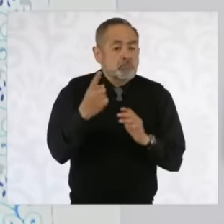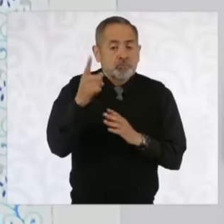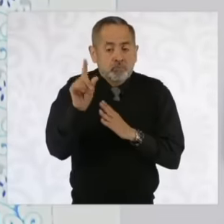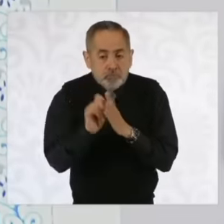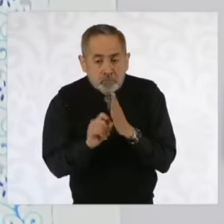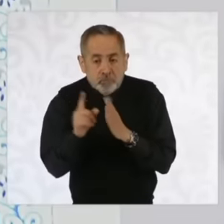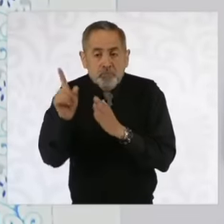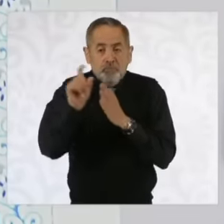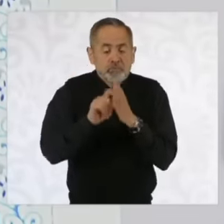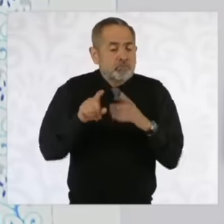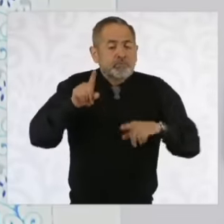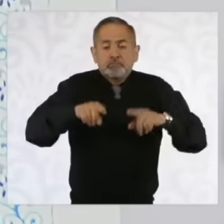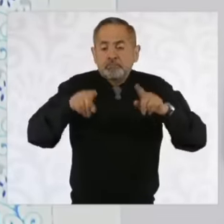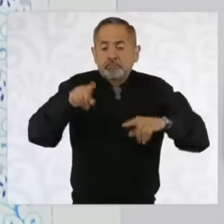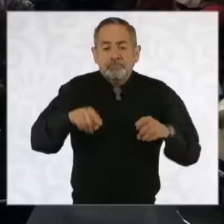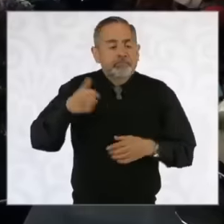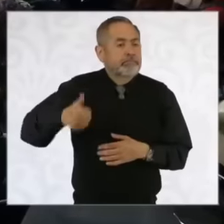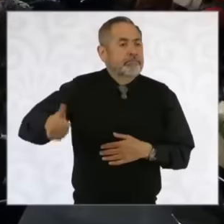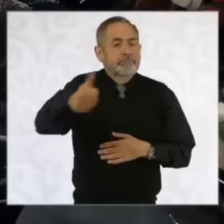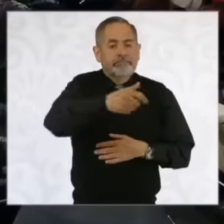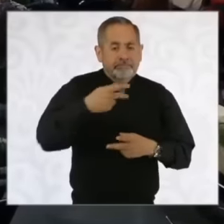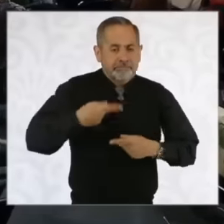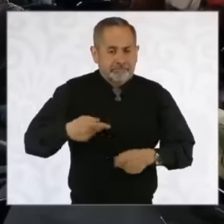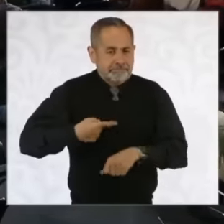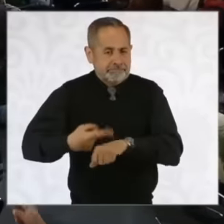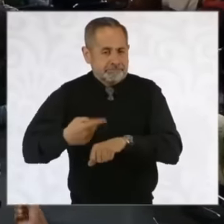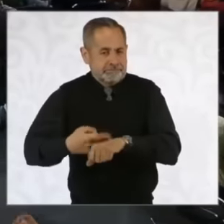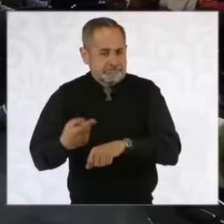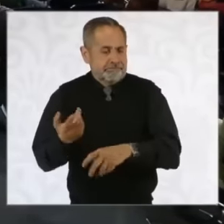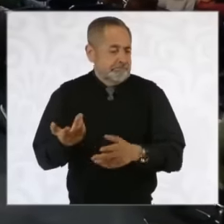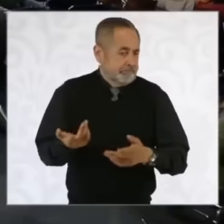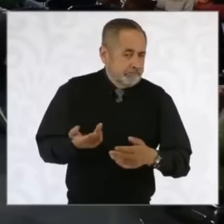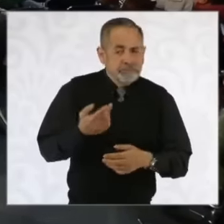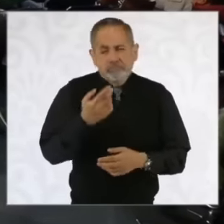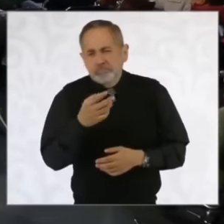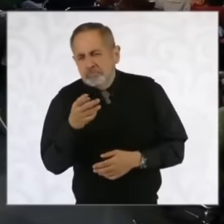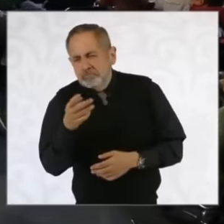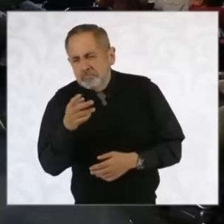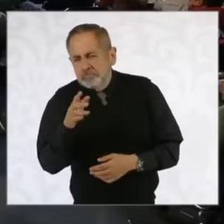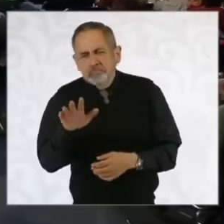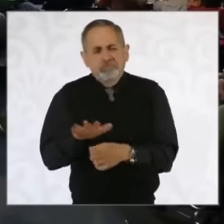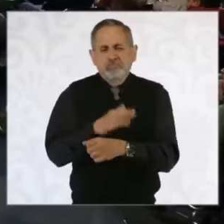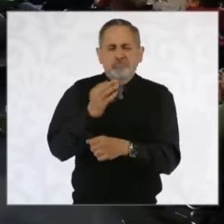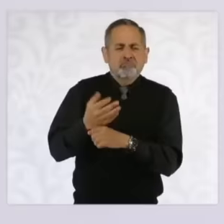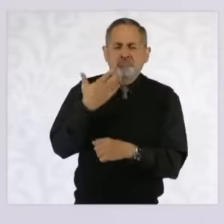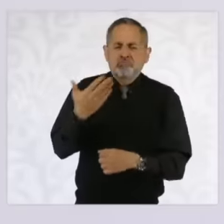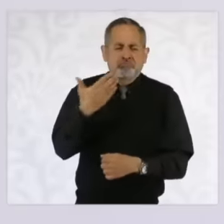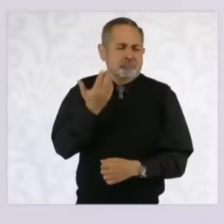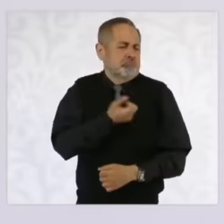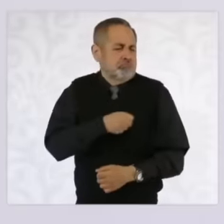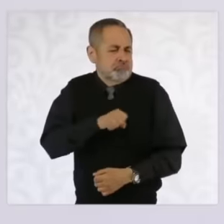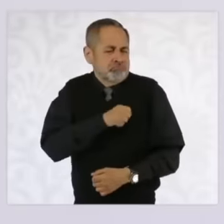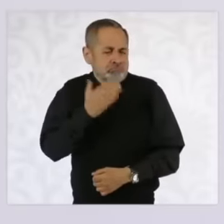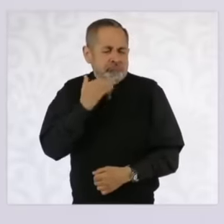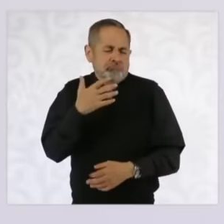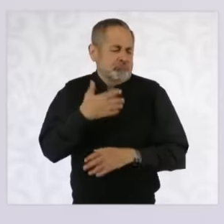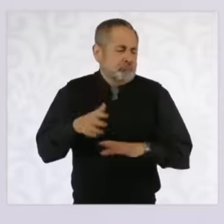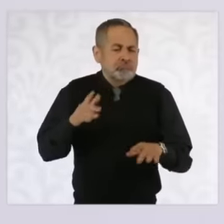a health problem or every two months if you are healthy people and They simply require a